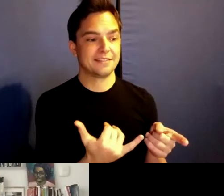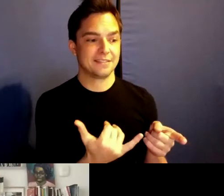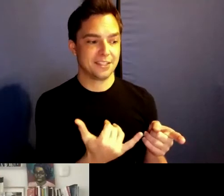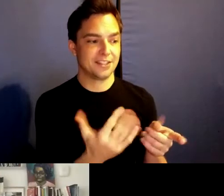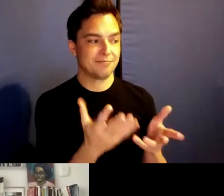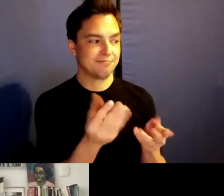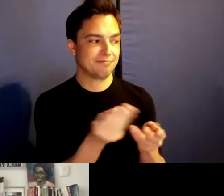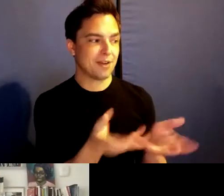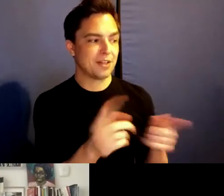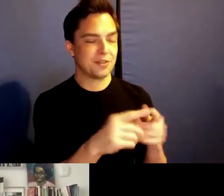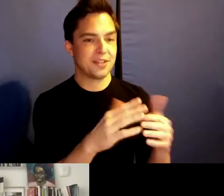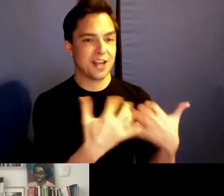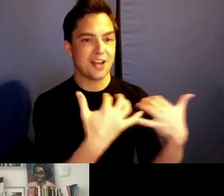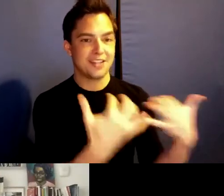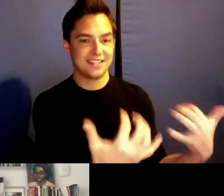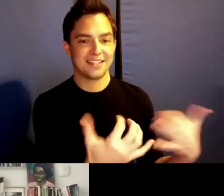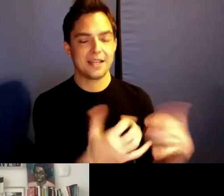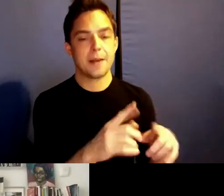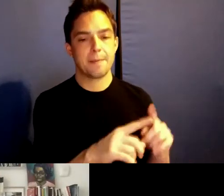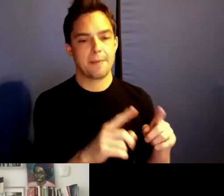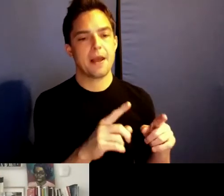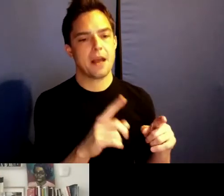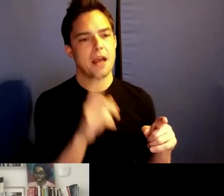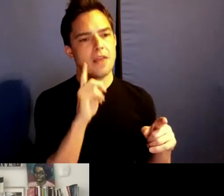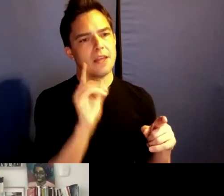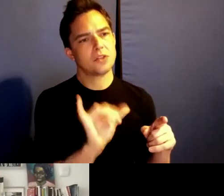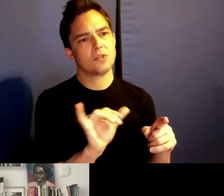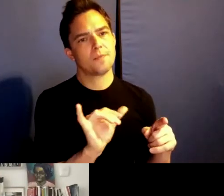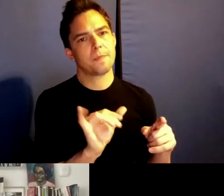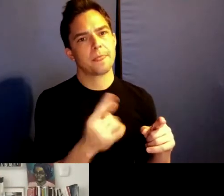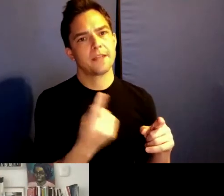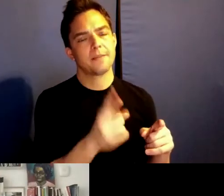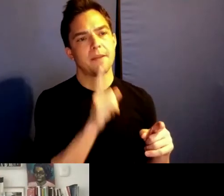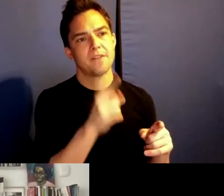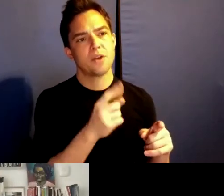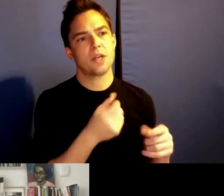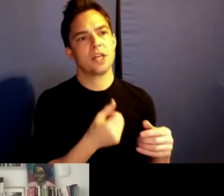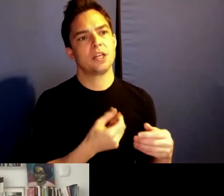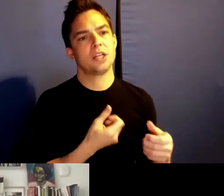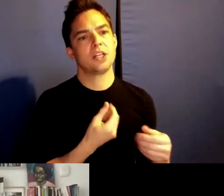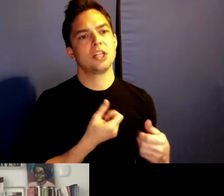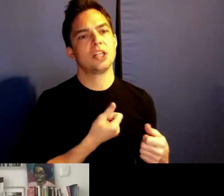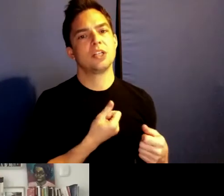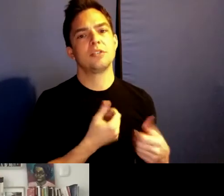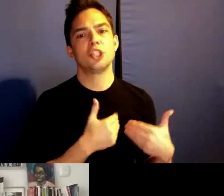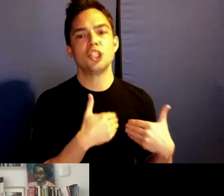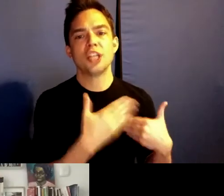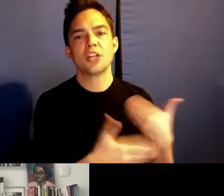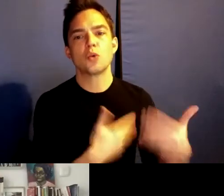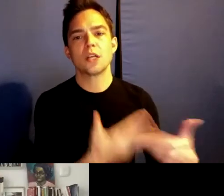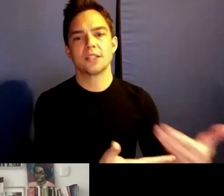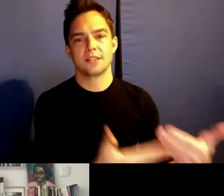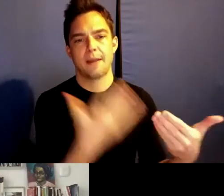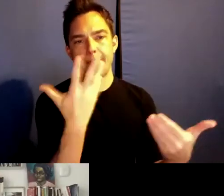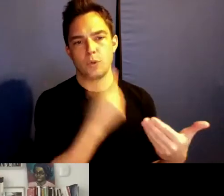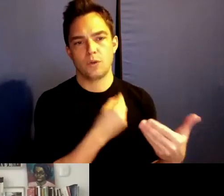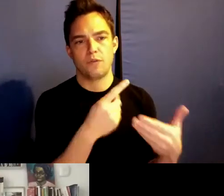I think to, like something really generous and beautiful about the way you've resounded